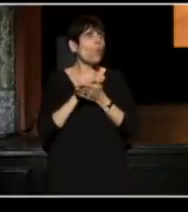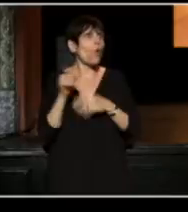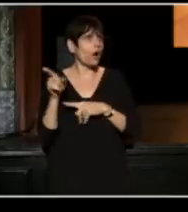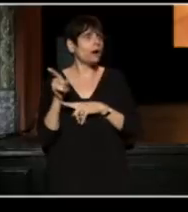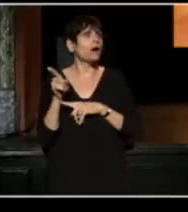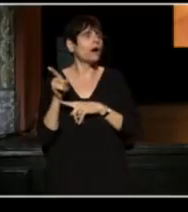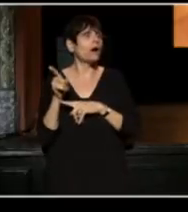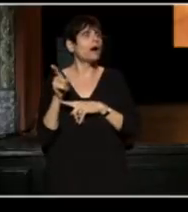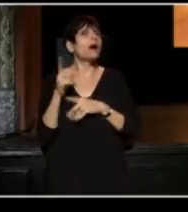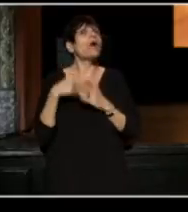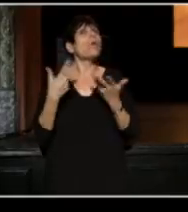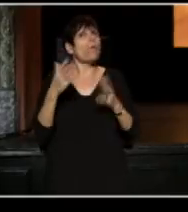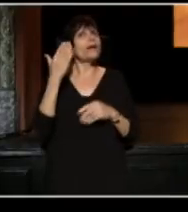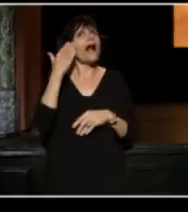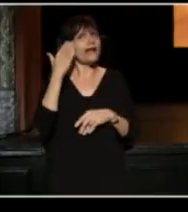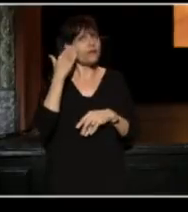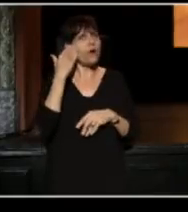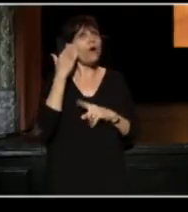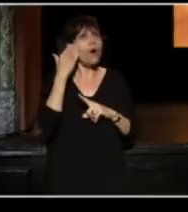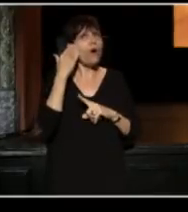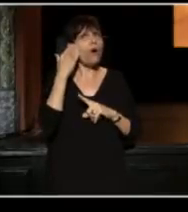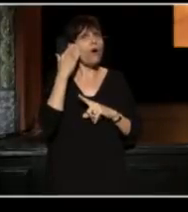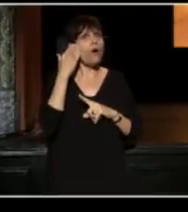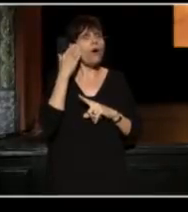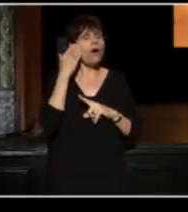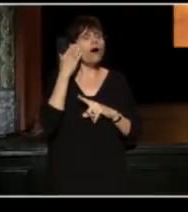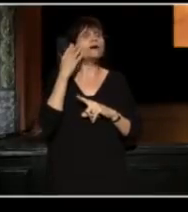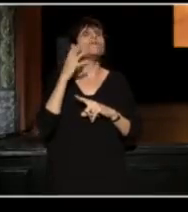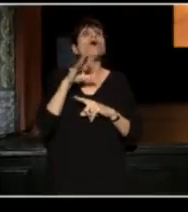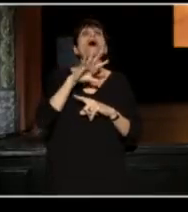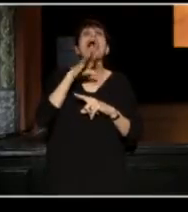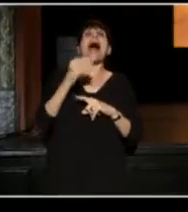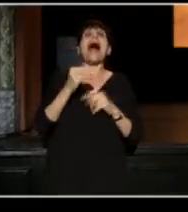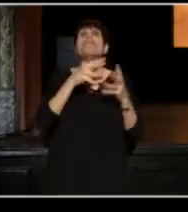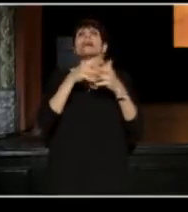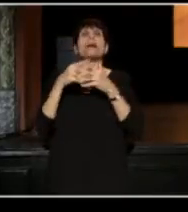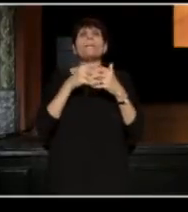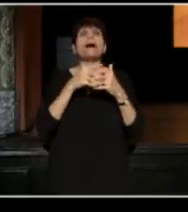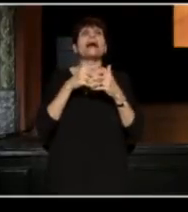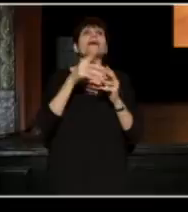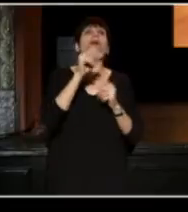What I know is Jim's commitment to African American playwrights, August Wilson, Hall,